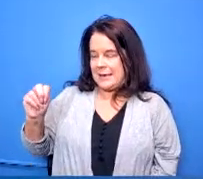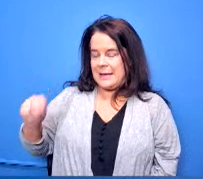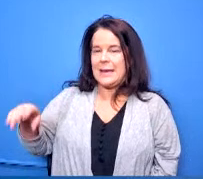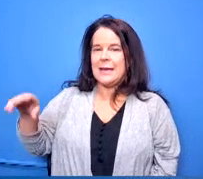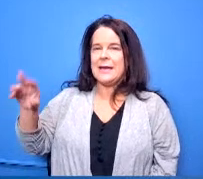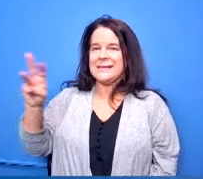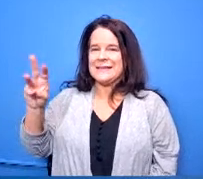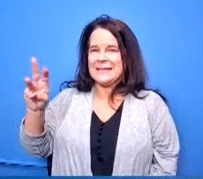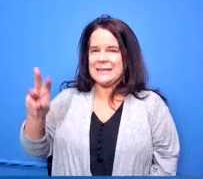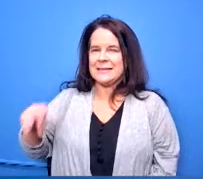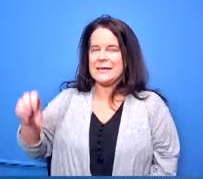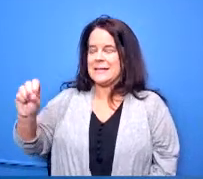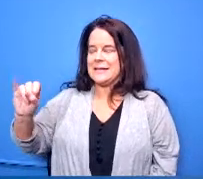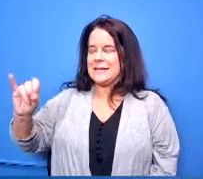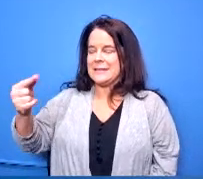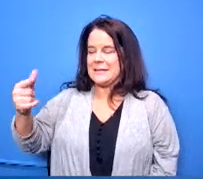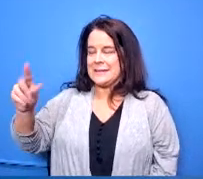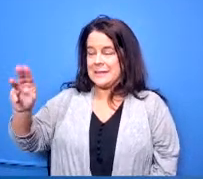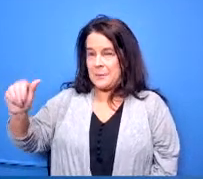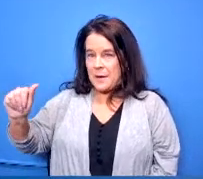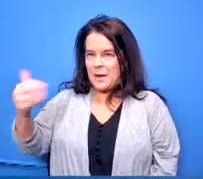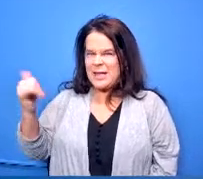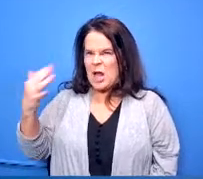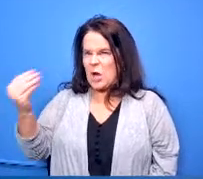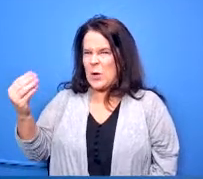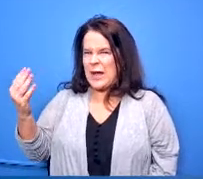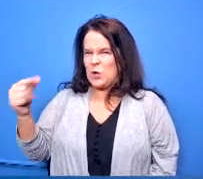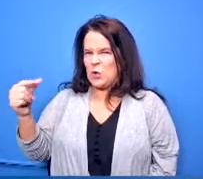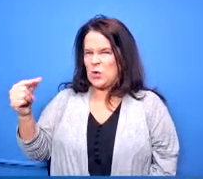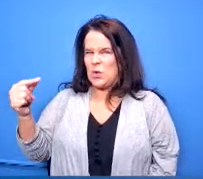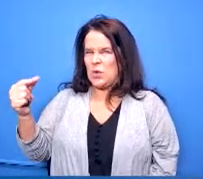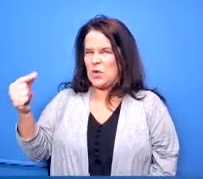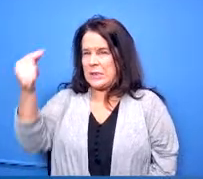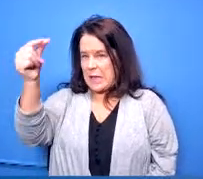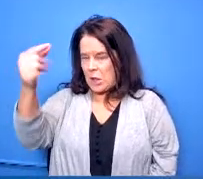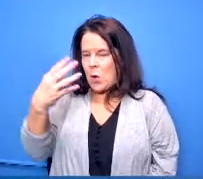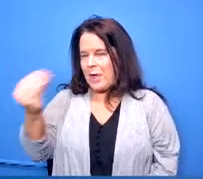and green belt which i think we mentioned last year when we when you all approve some training